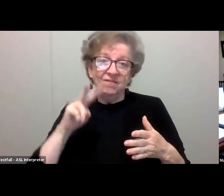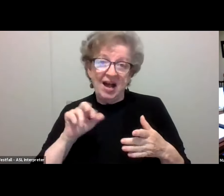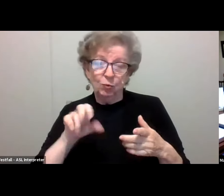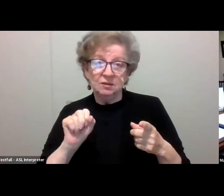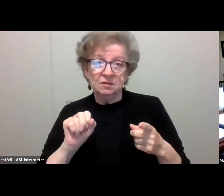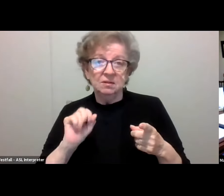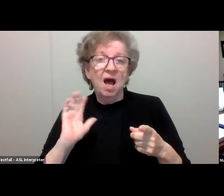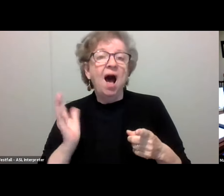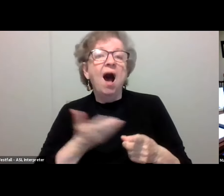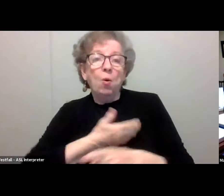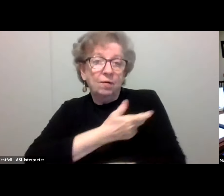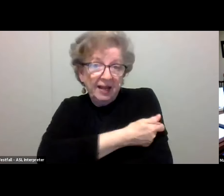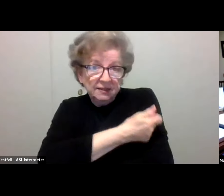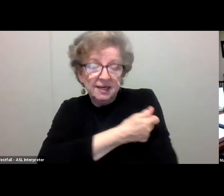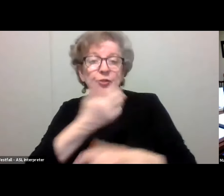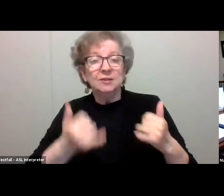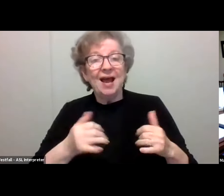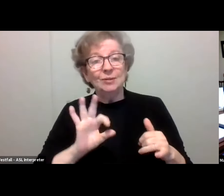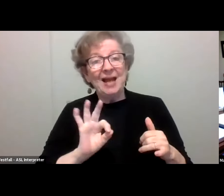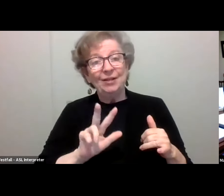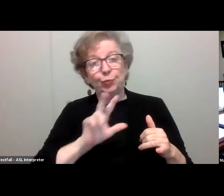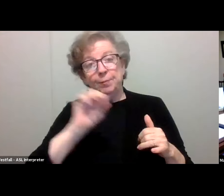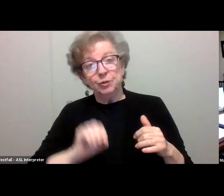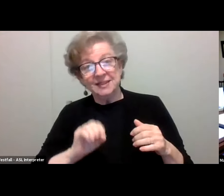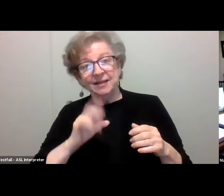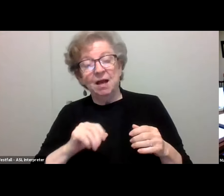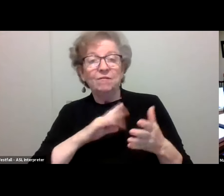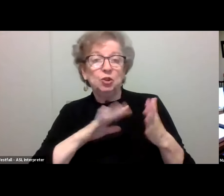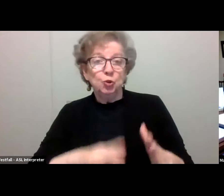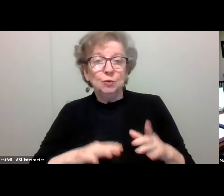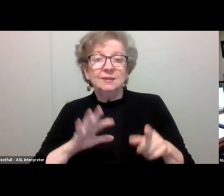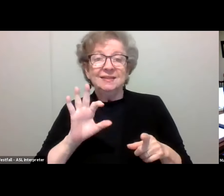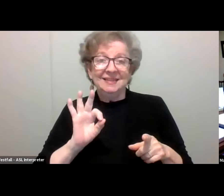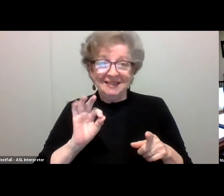Over 93% of students, 92% of faculty, and more than 78% of staff